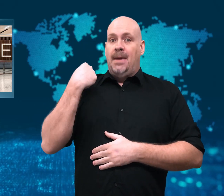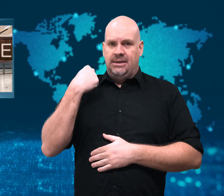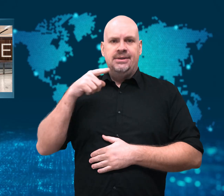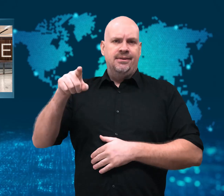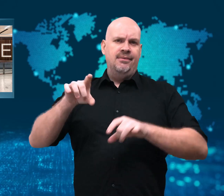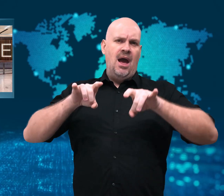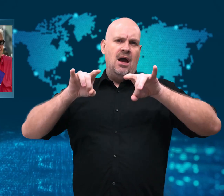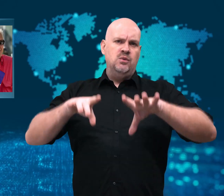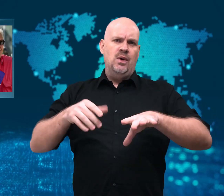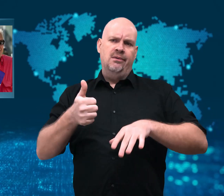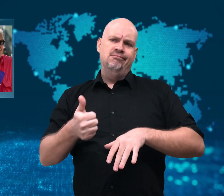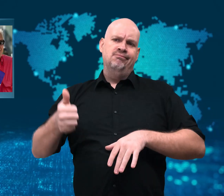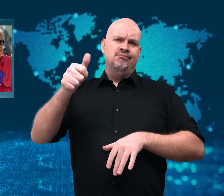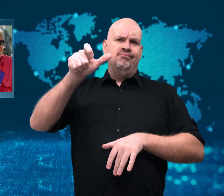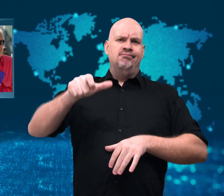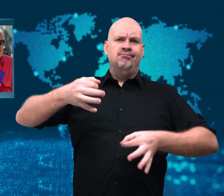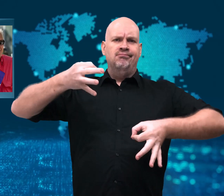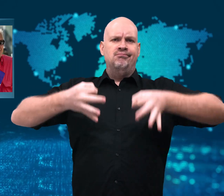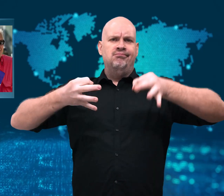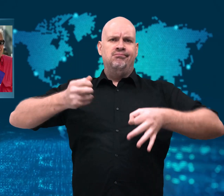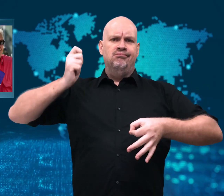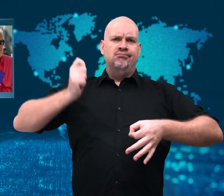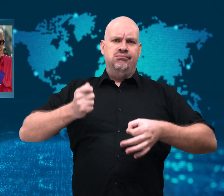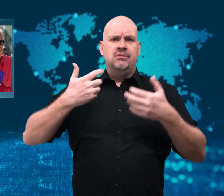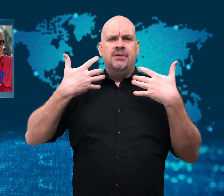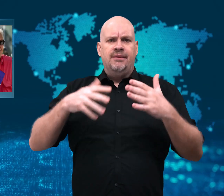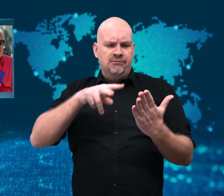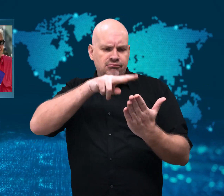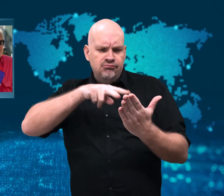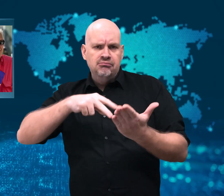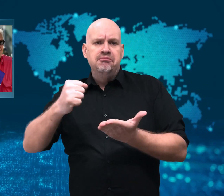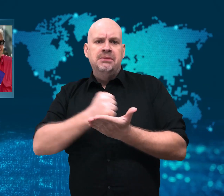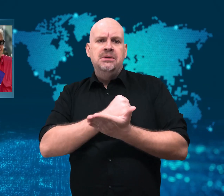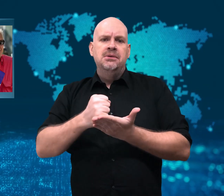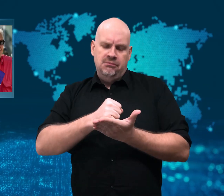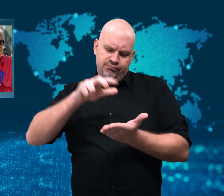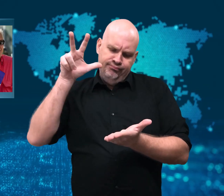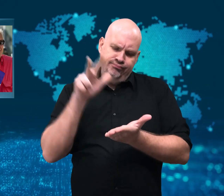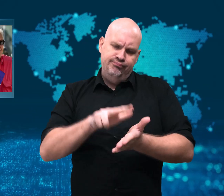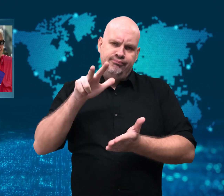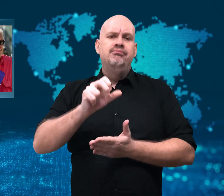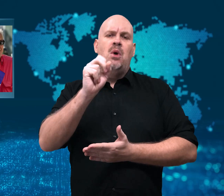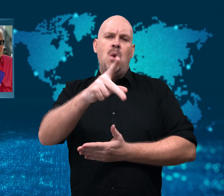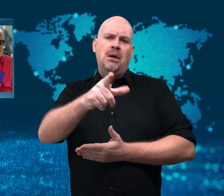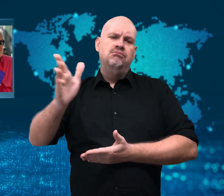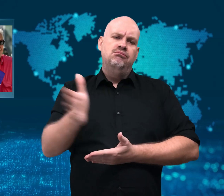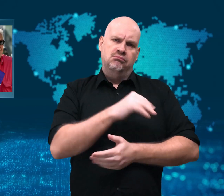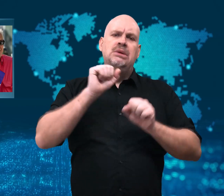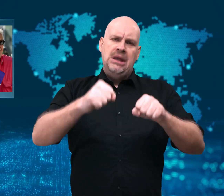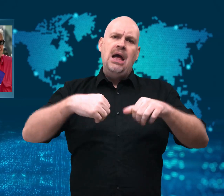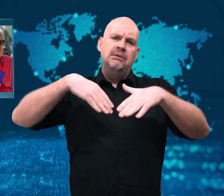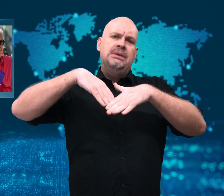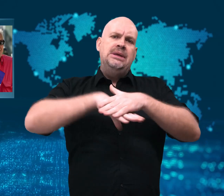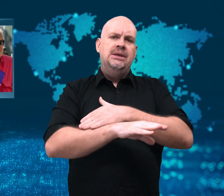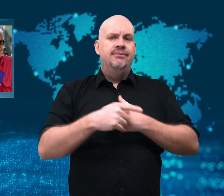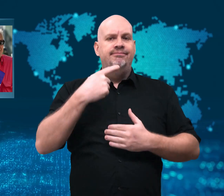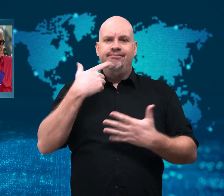saying that he had not been given enough time to speak to his